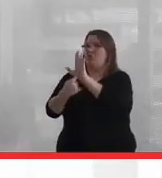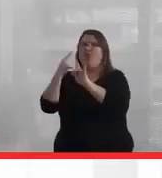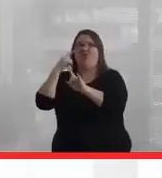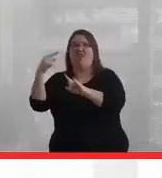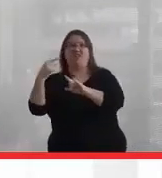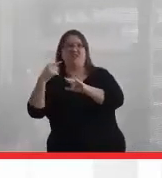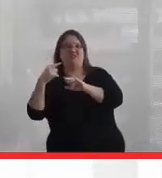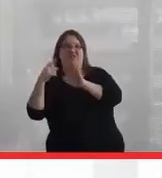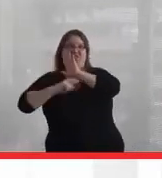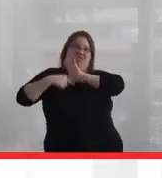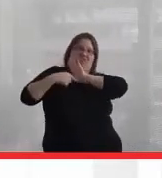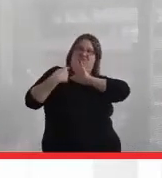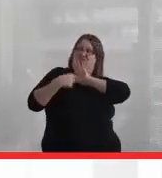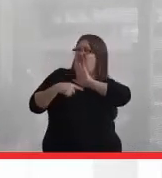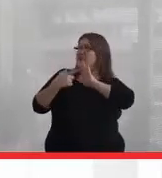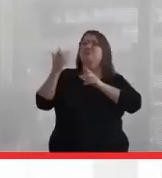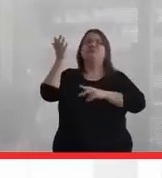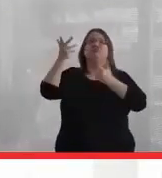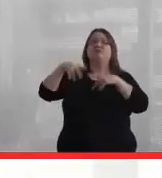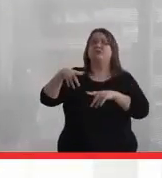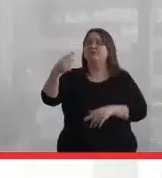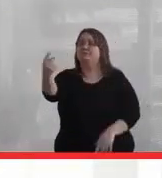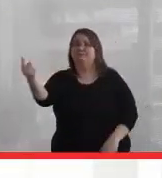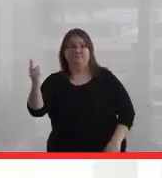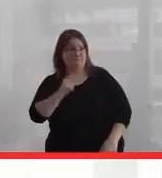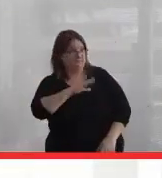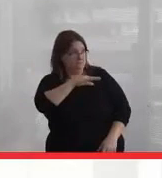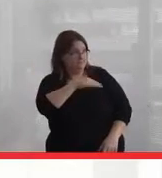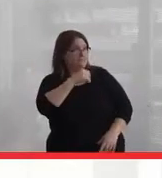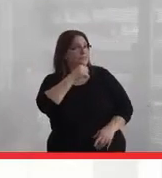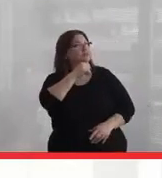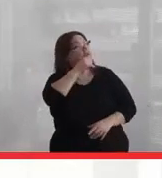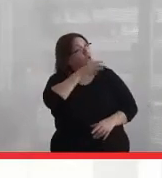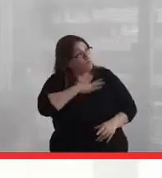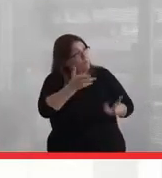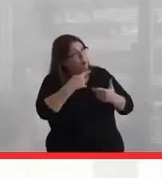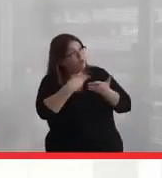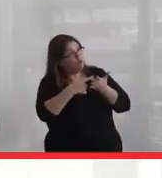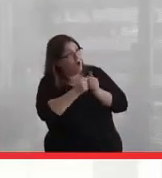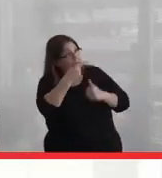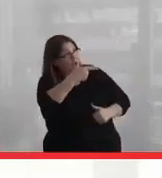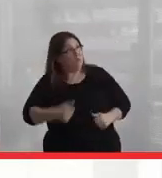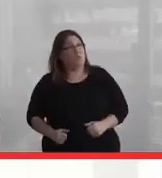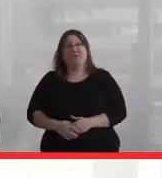might get from them. And when he was done with his talk, somebody came and said to him, the women would like to talk to you.